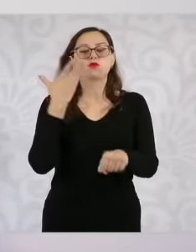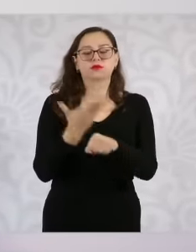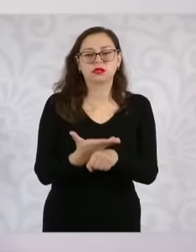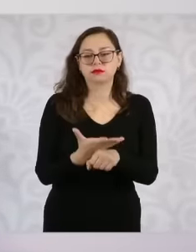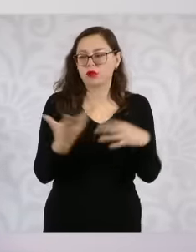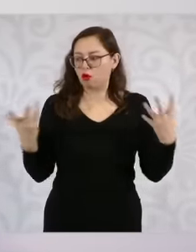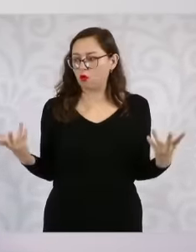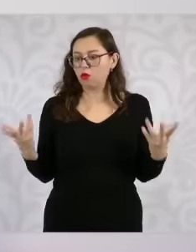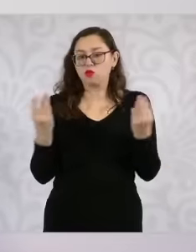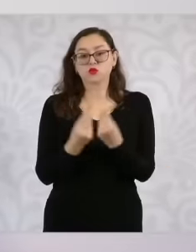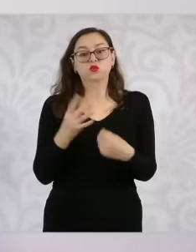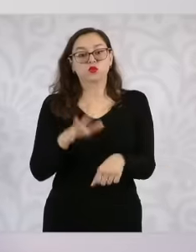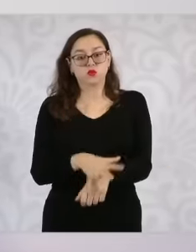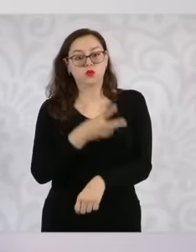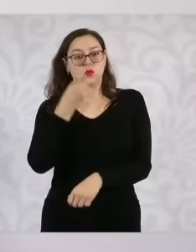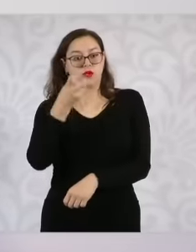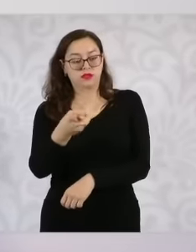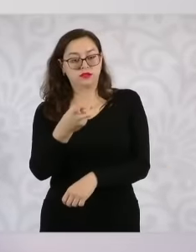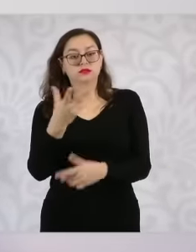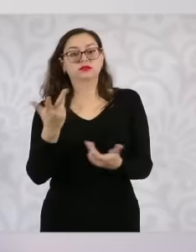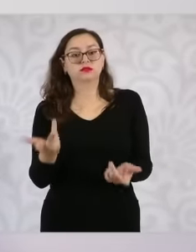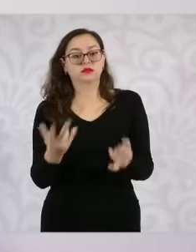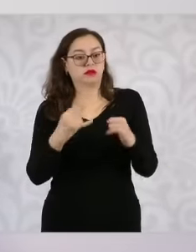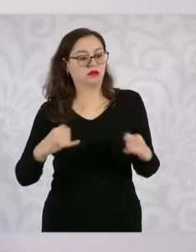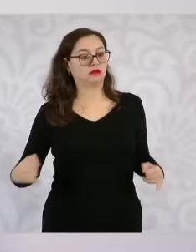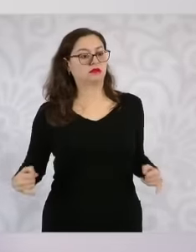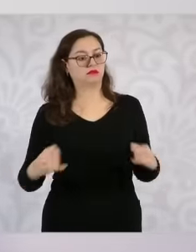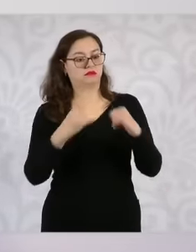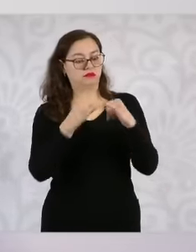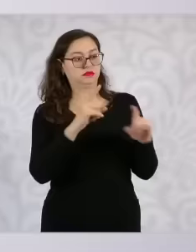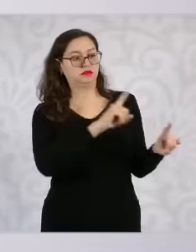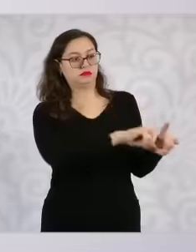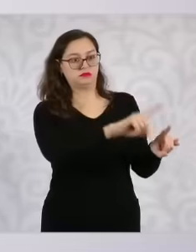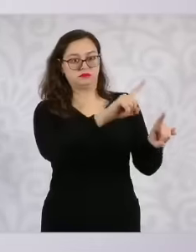have absolute coordination between the institutions of the security cabinet and